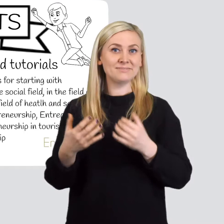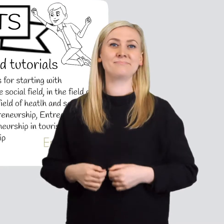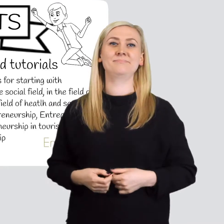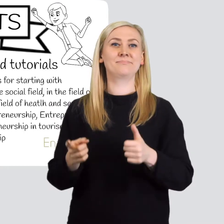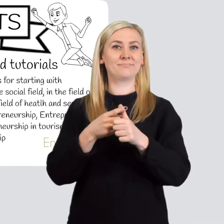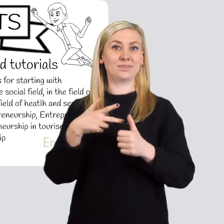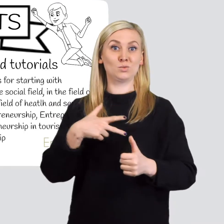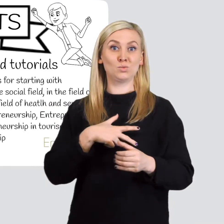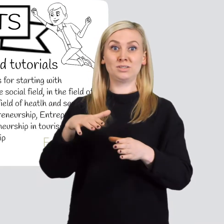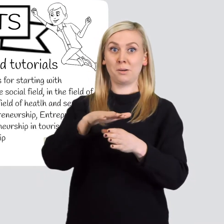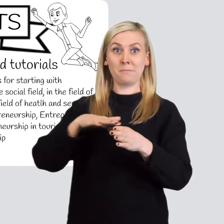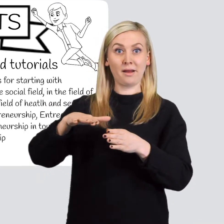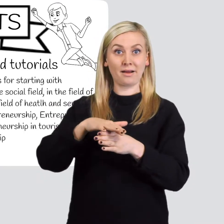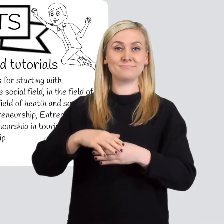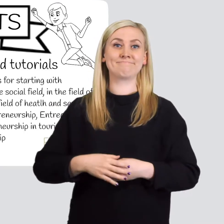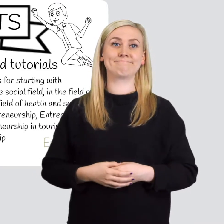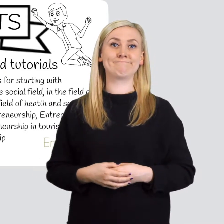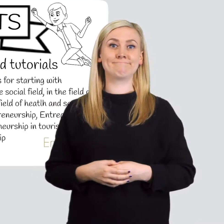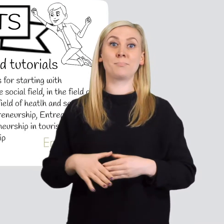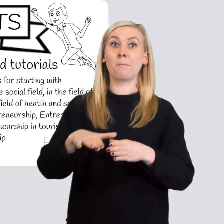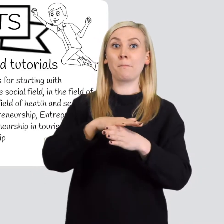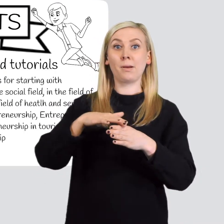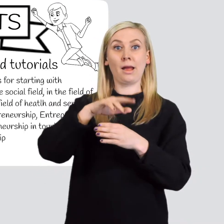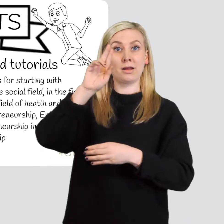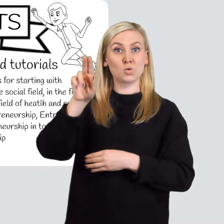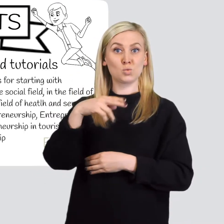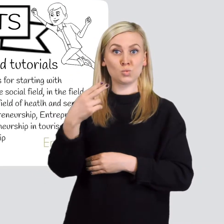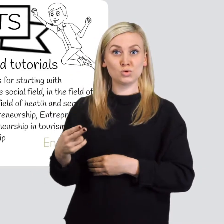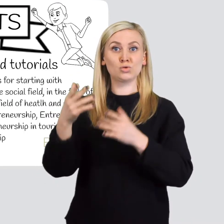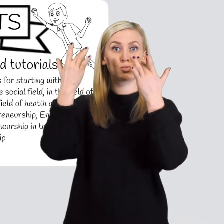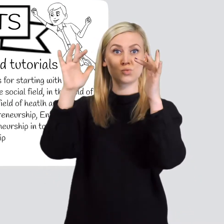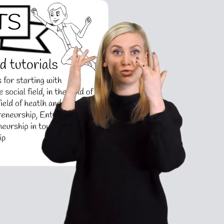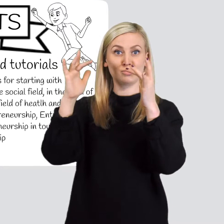Social Art and culture